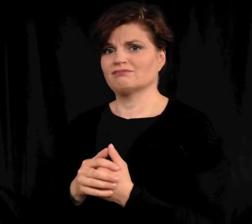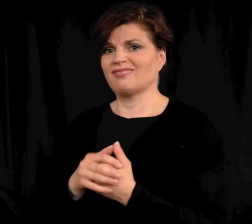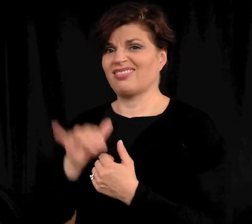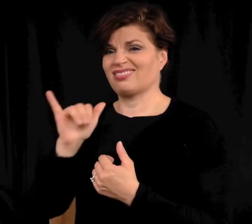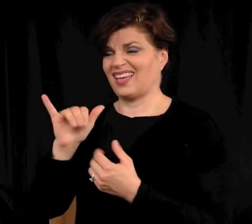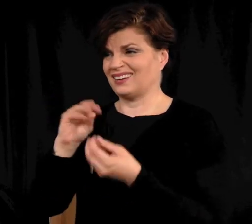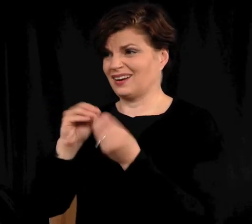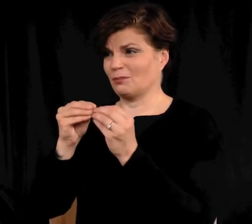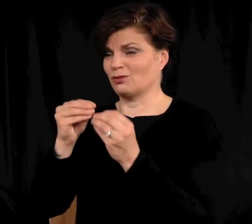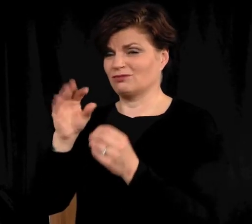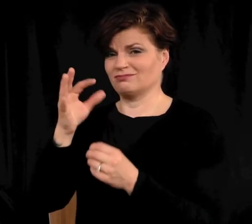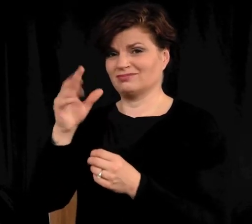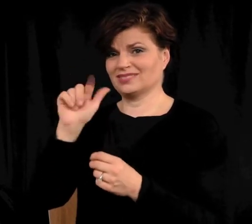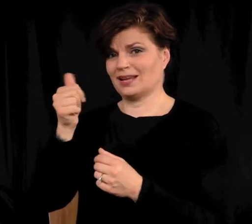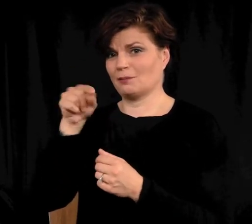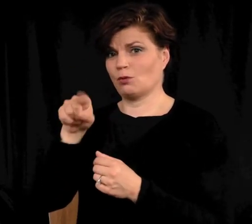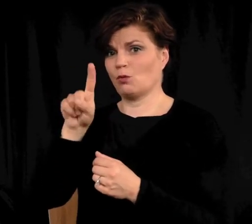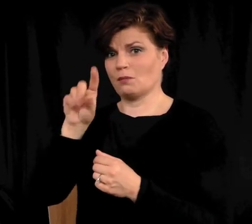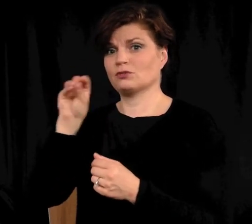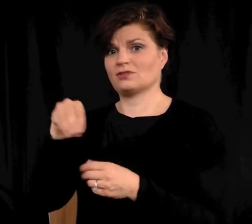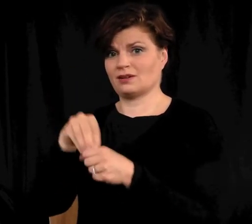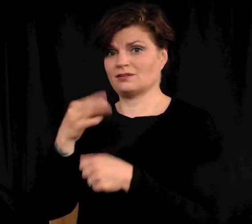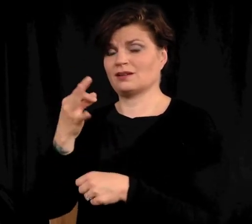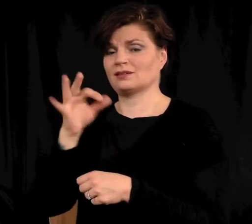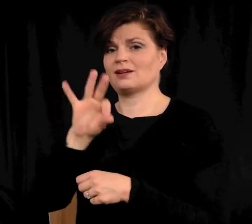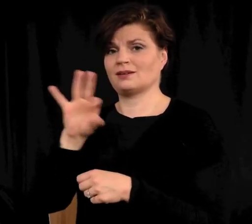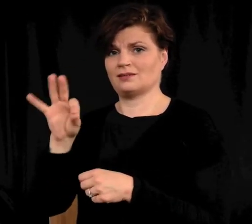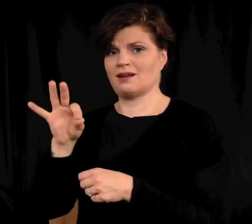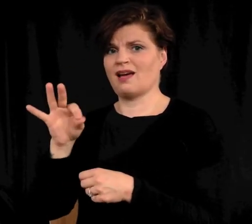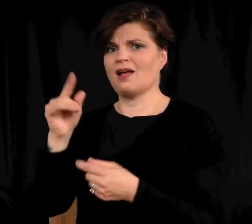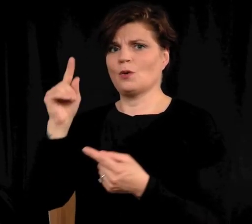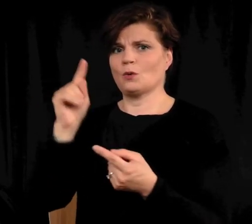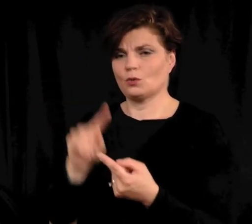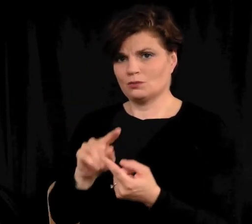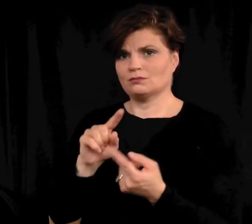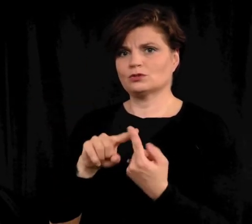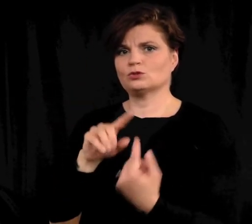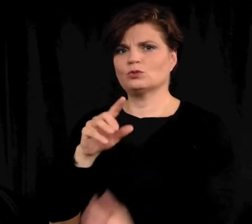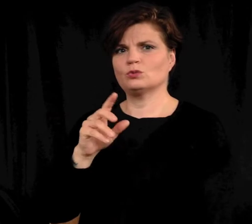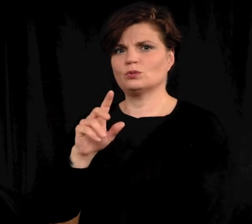That number was 10.1% [of state employees] in 1999